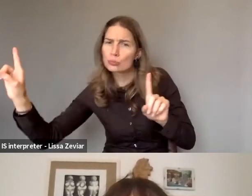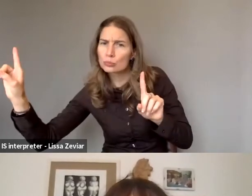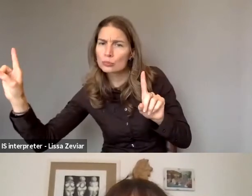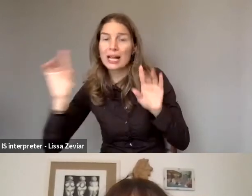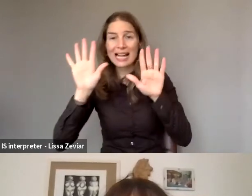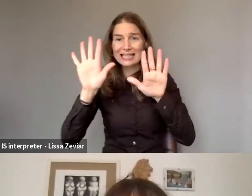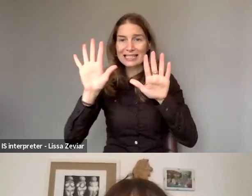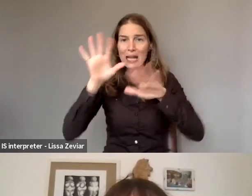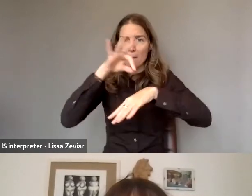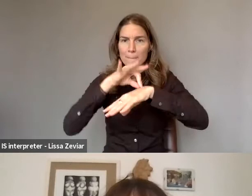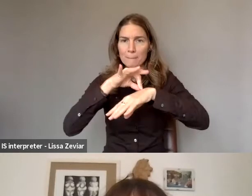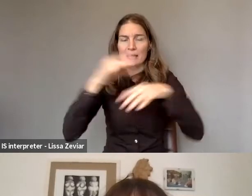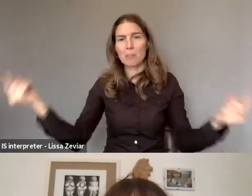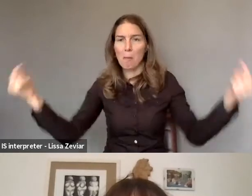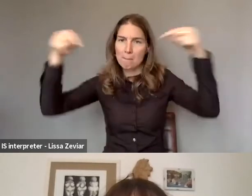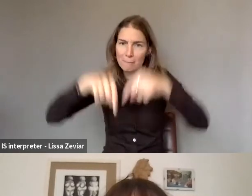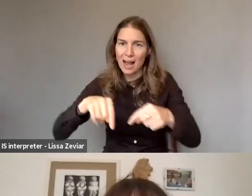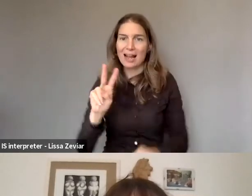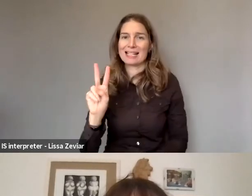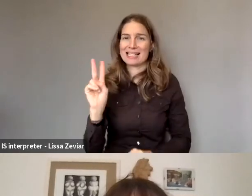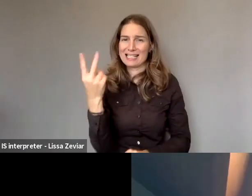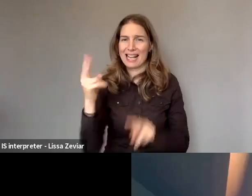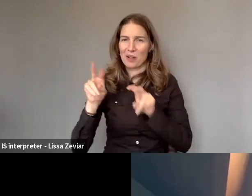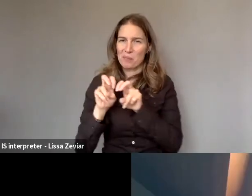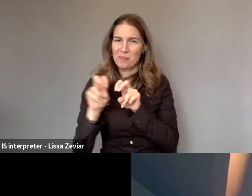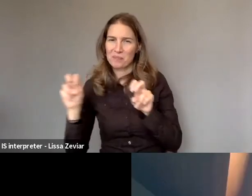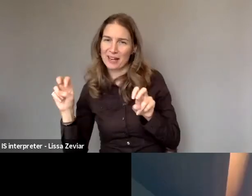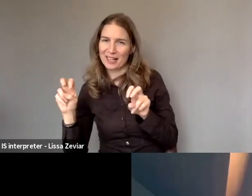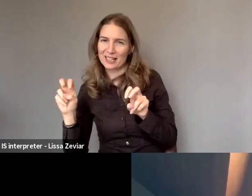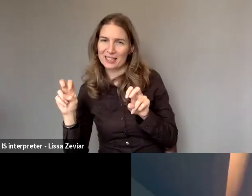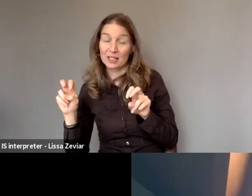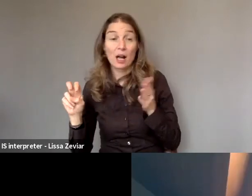to continue with our second panel. Marine, you want to say something?